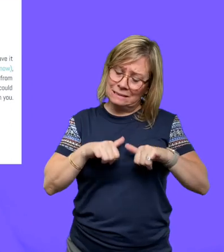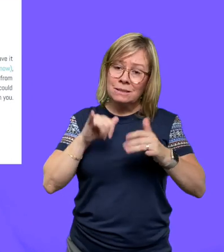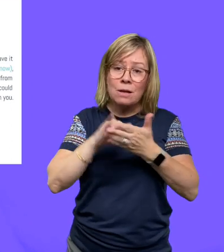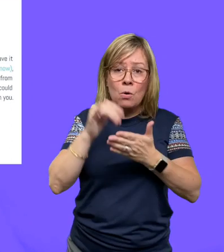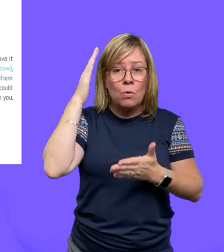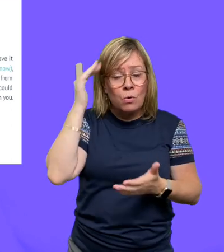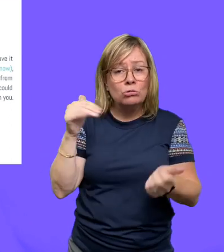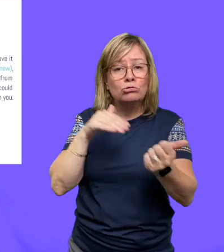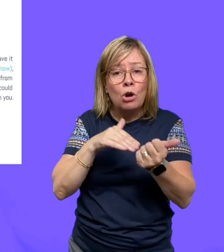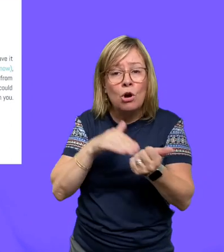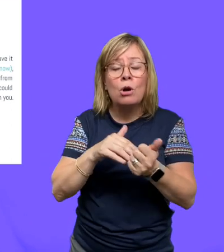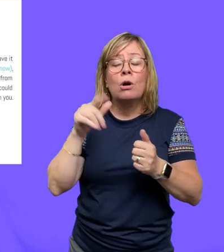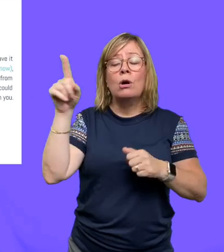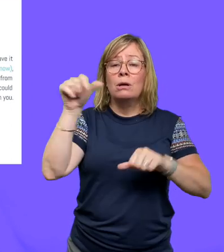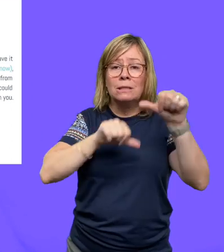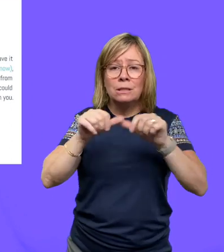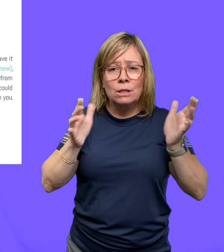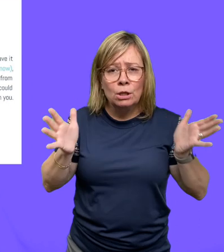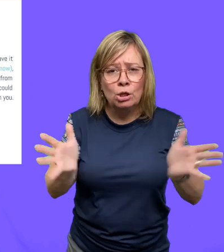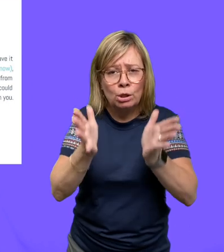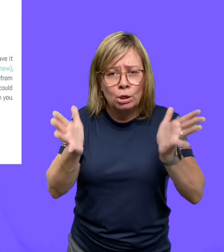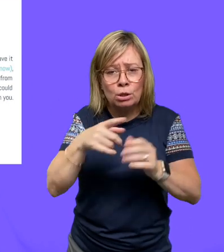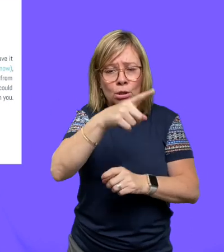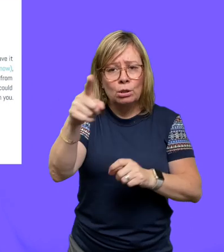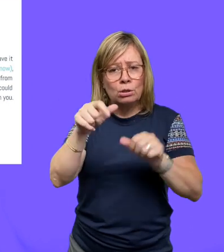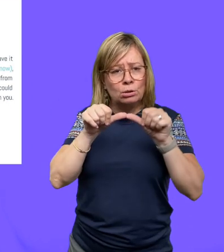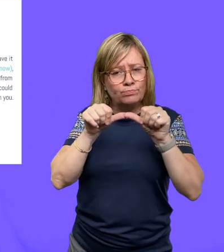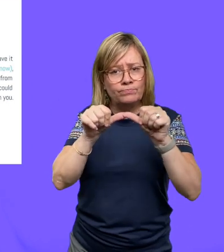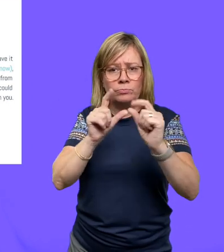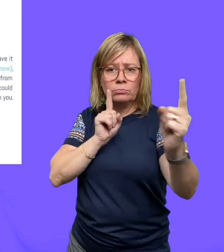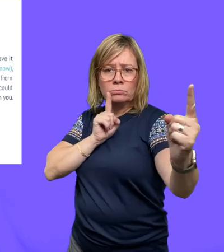you stay home. That's why doctors and scientists encourage you to maintain